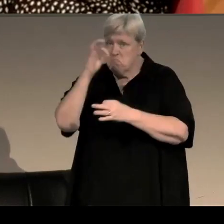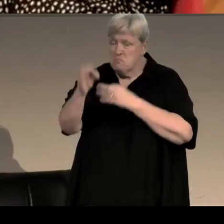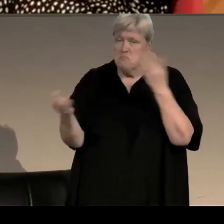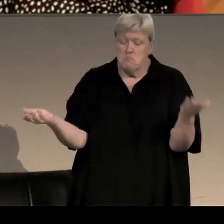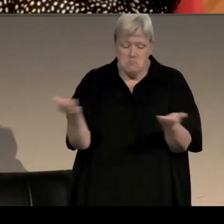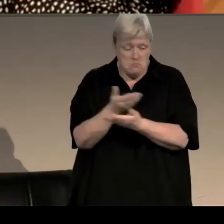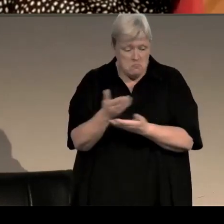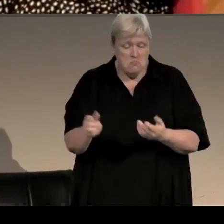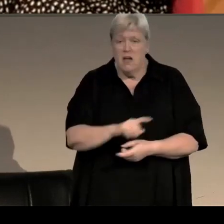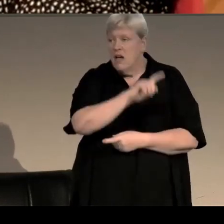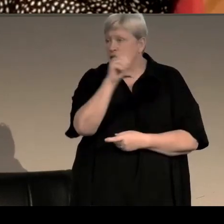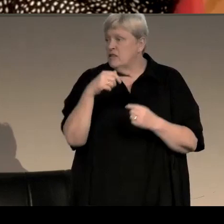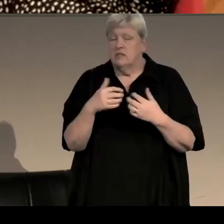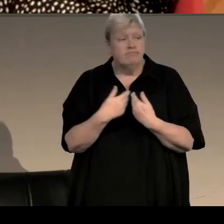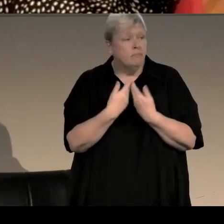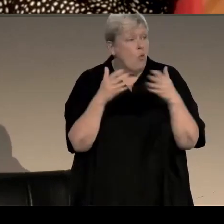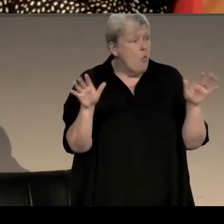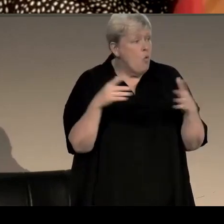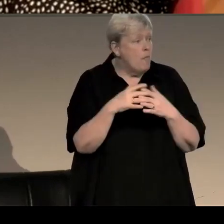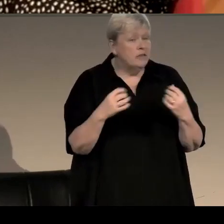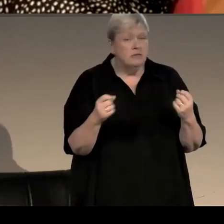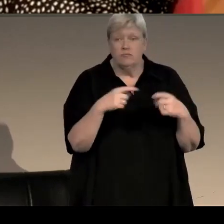After that though, there will be an opportunity to ask your own questions,